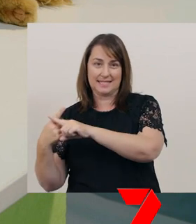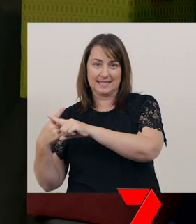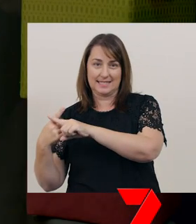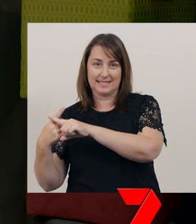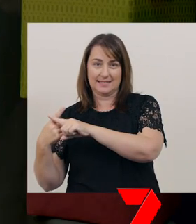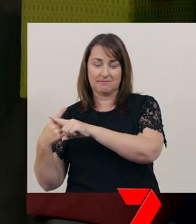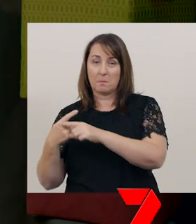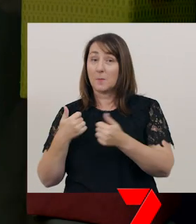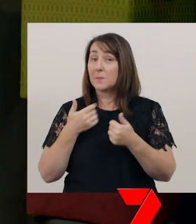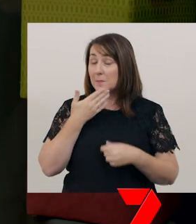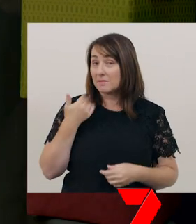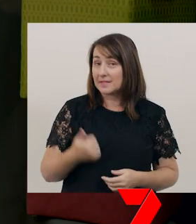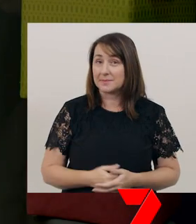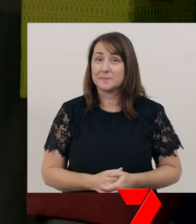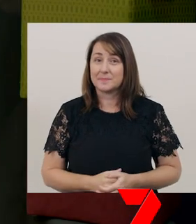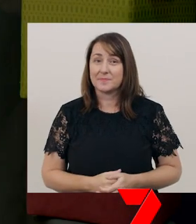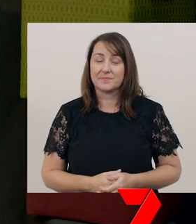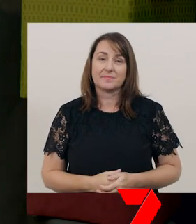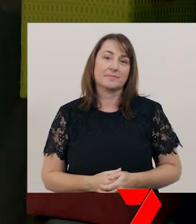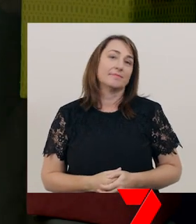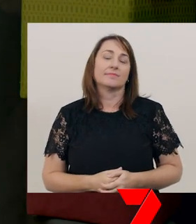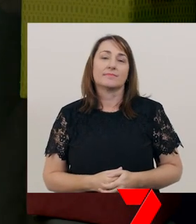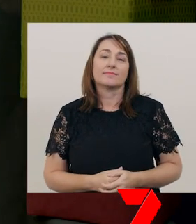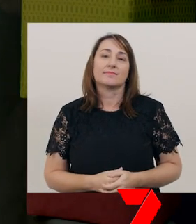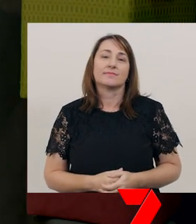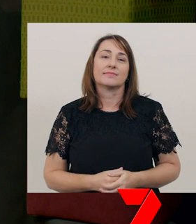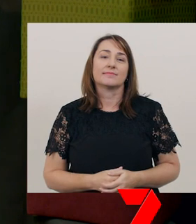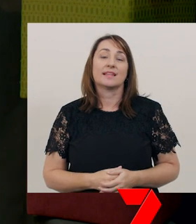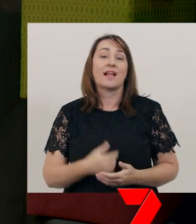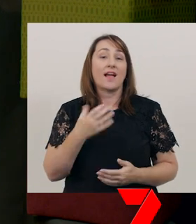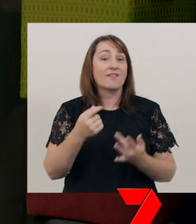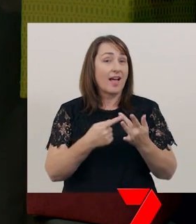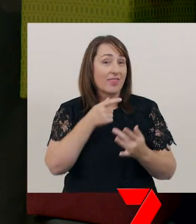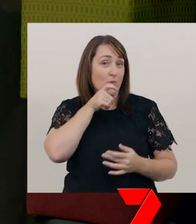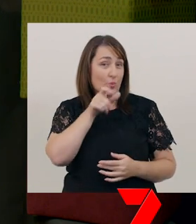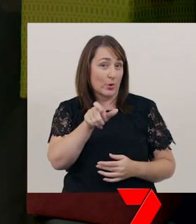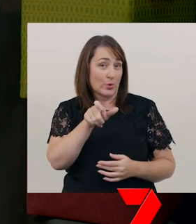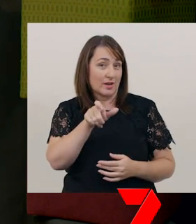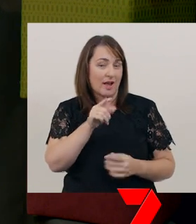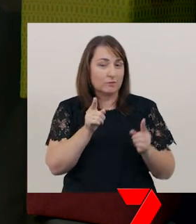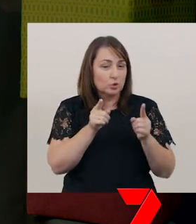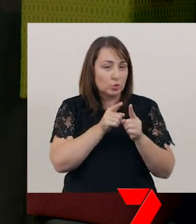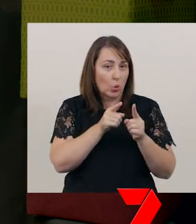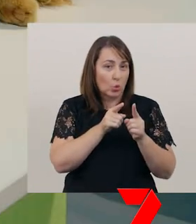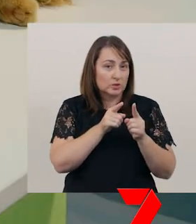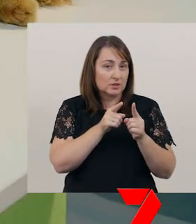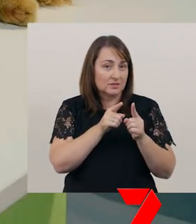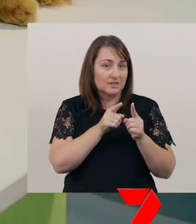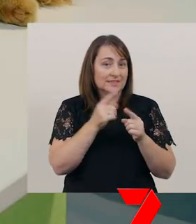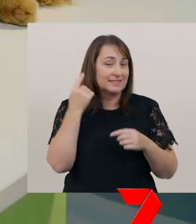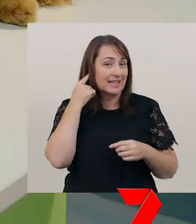Nice one. Here’s another word that has the short ‘eh’ sound in the middle of it.